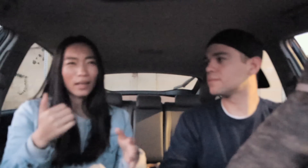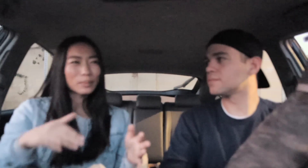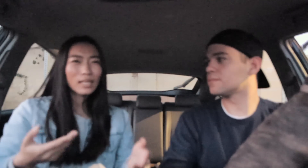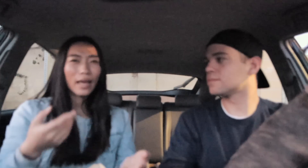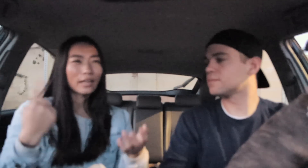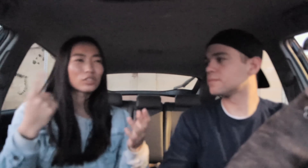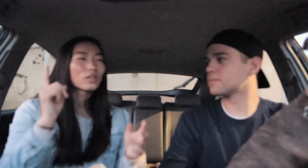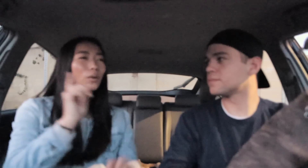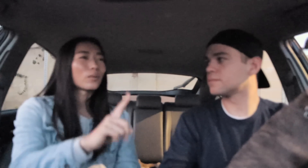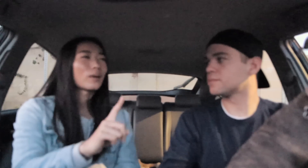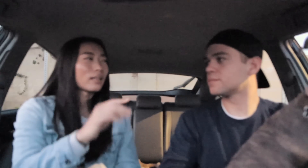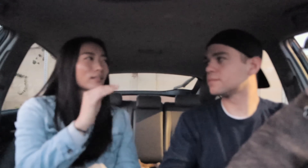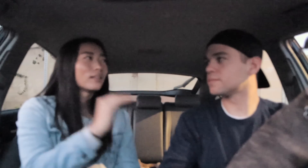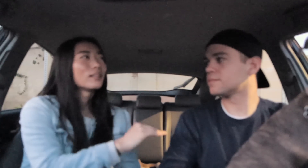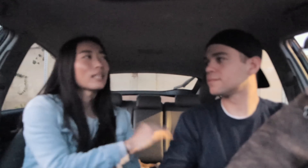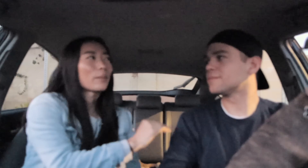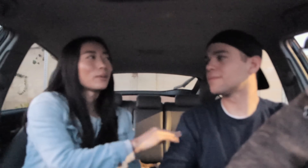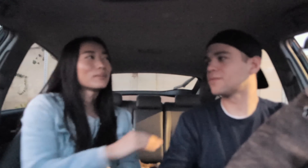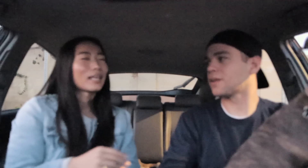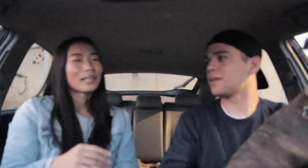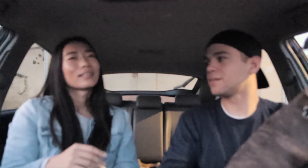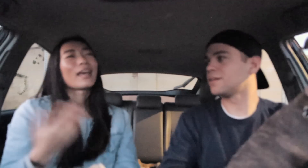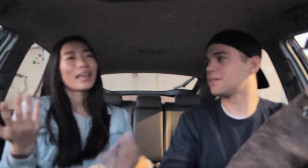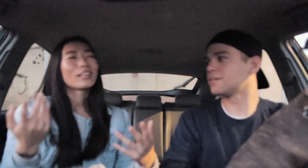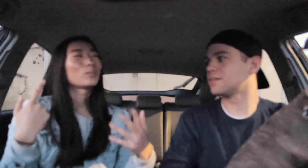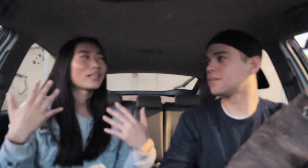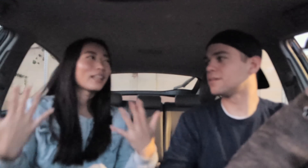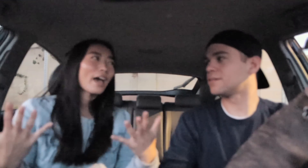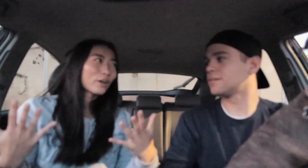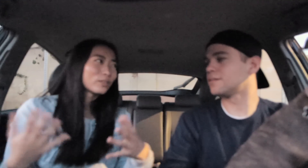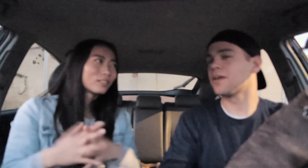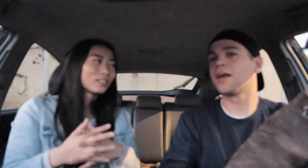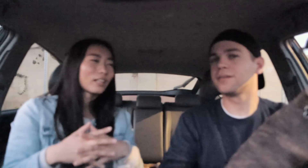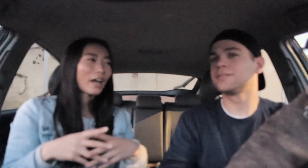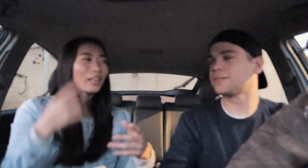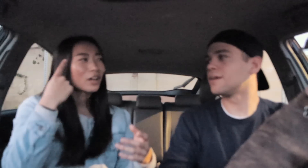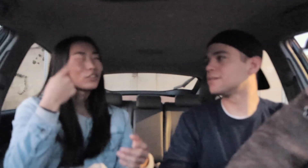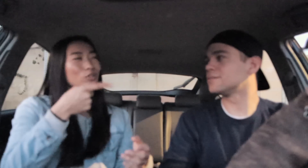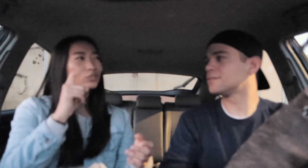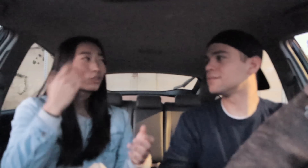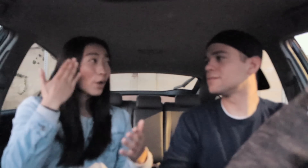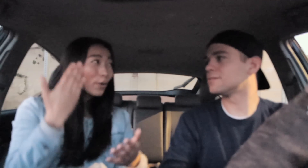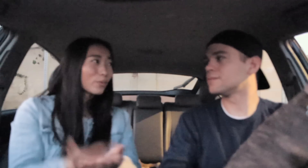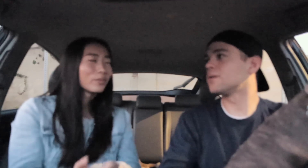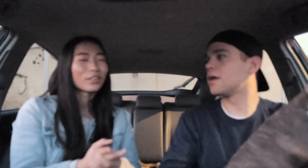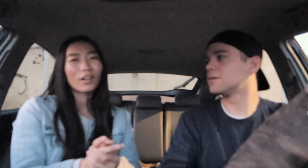get upset I just go and tap and say. "hey you're being loud. I thought you should know."